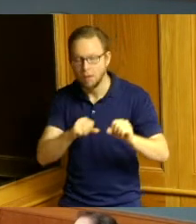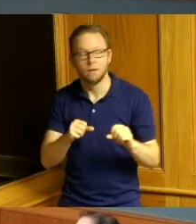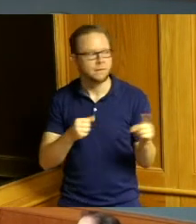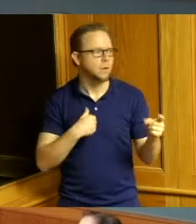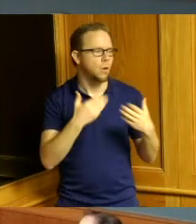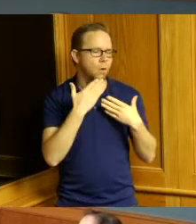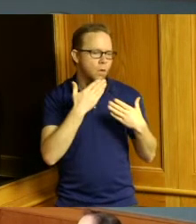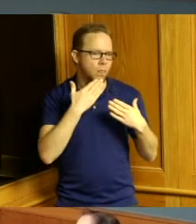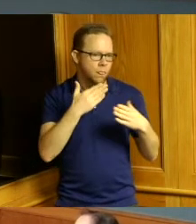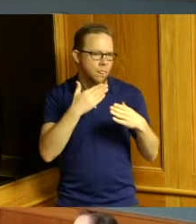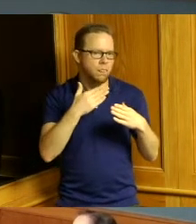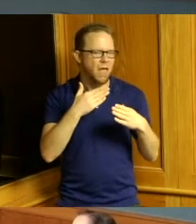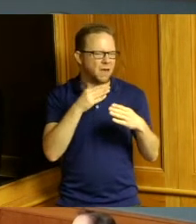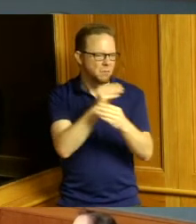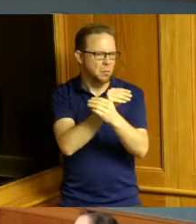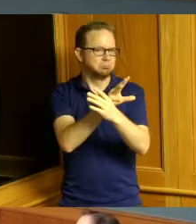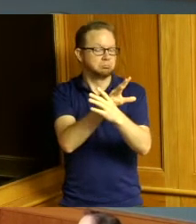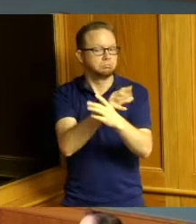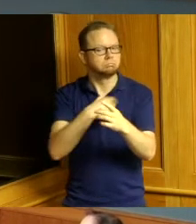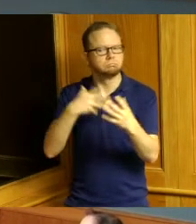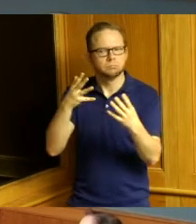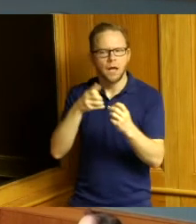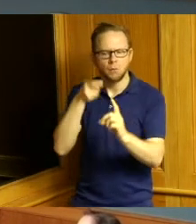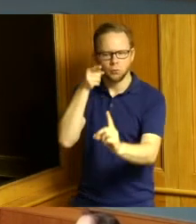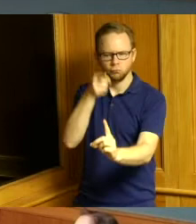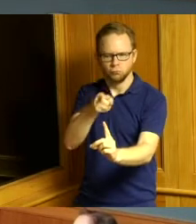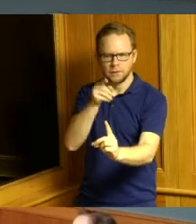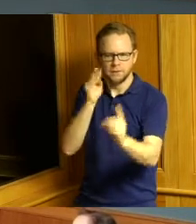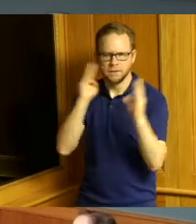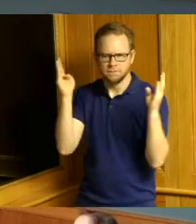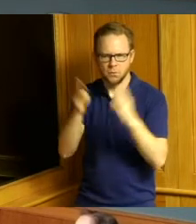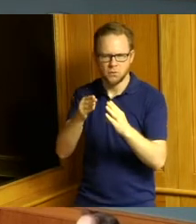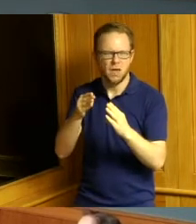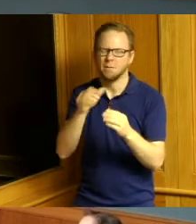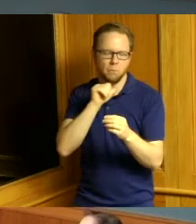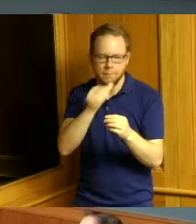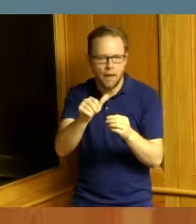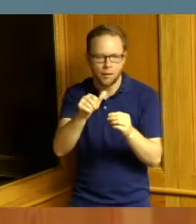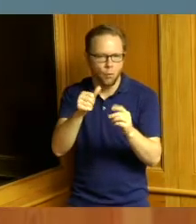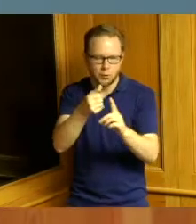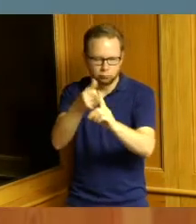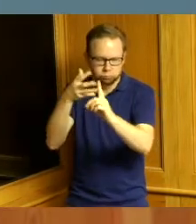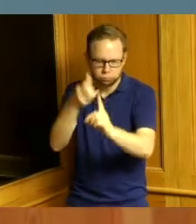and I won't talk specifically about pay rates on people but what we try to do is to make sure we're